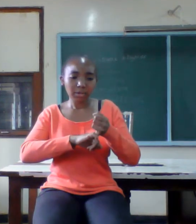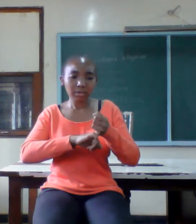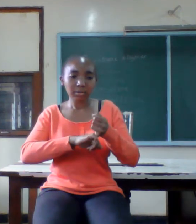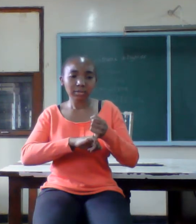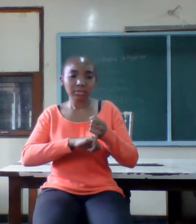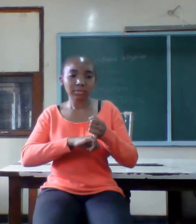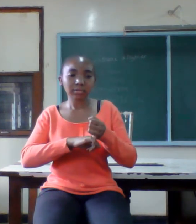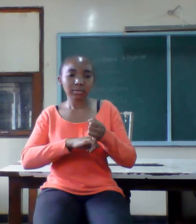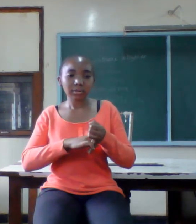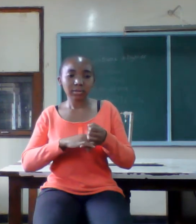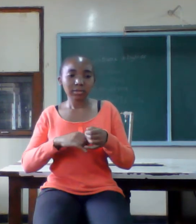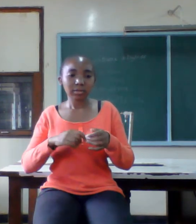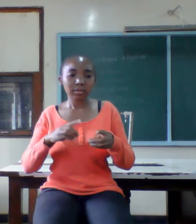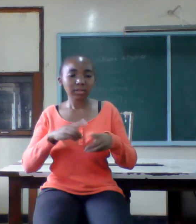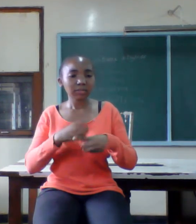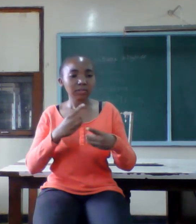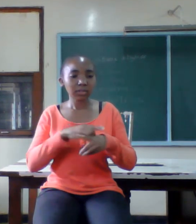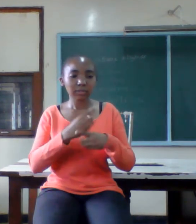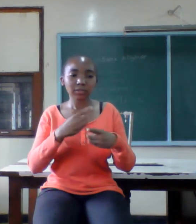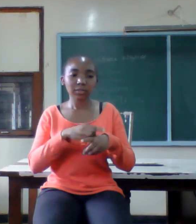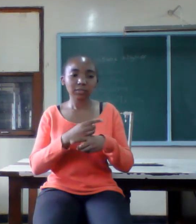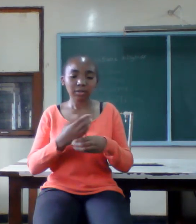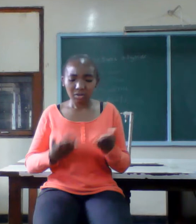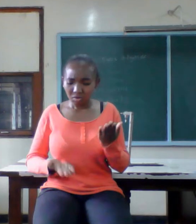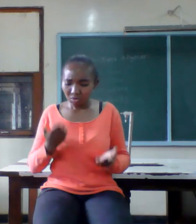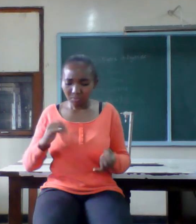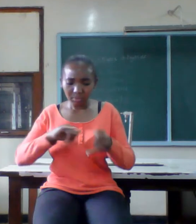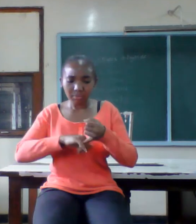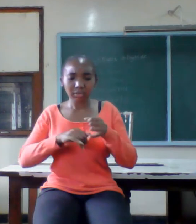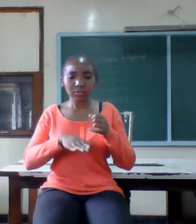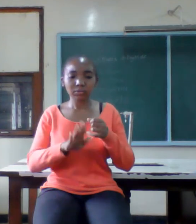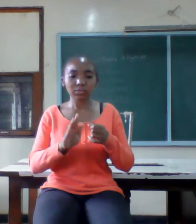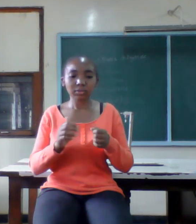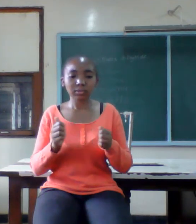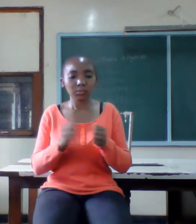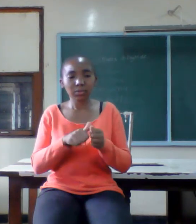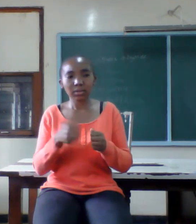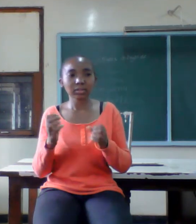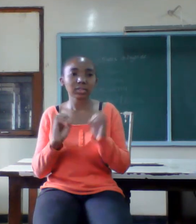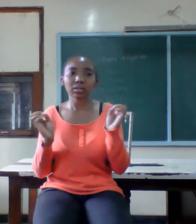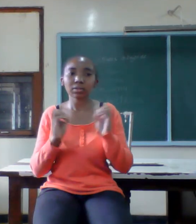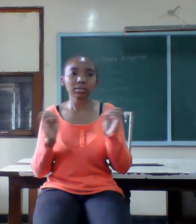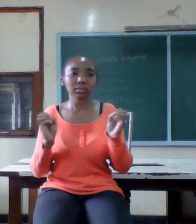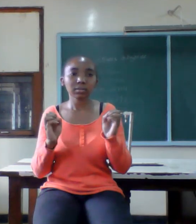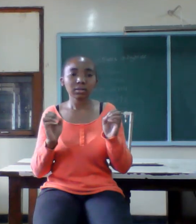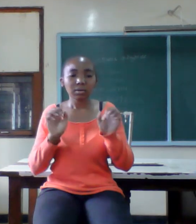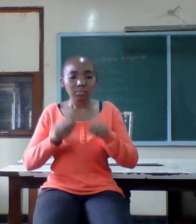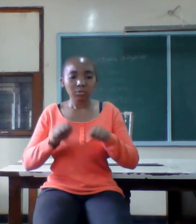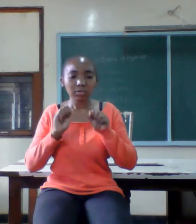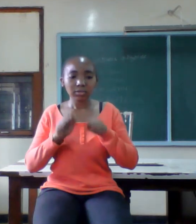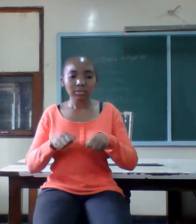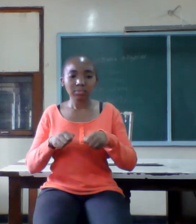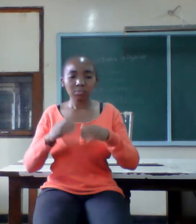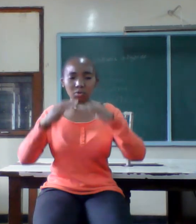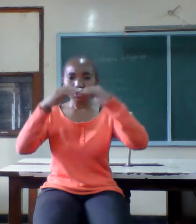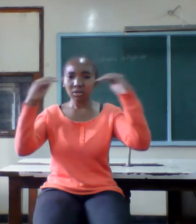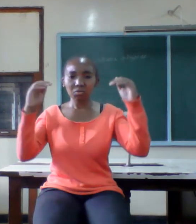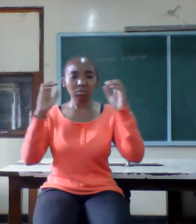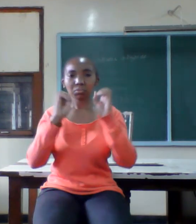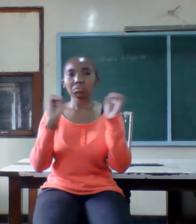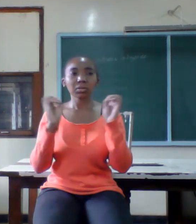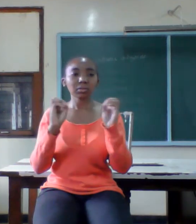don't compare your marriage with anyone else we can never be equal some will be far some behind